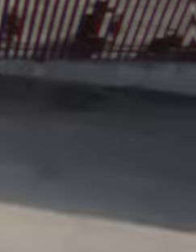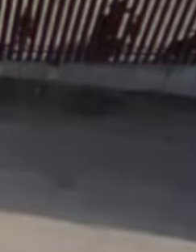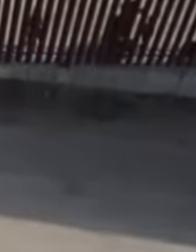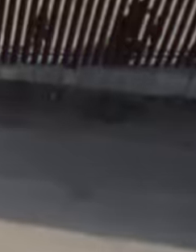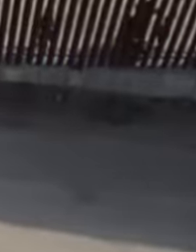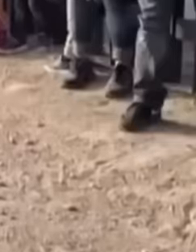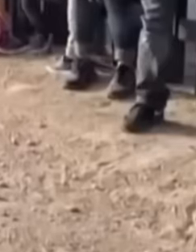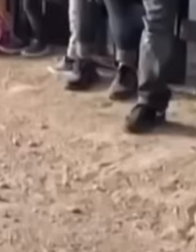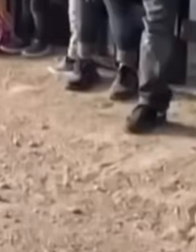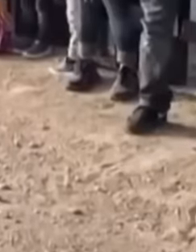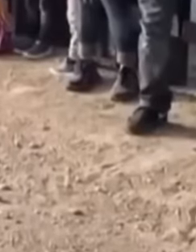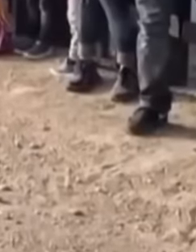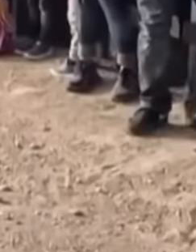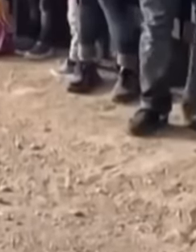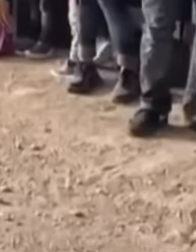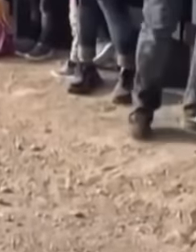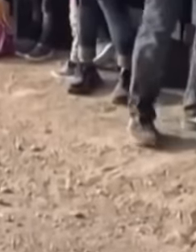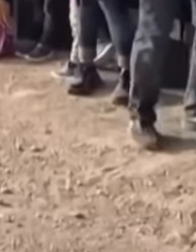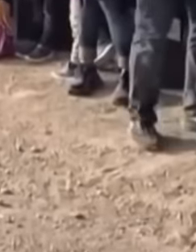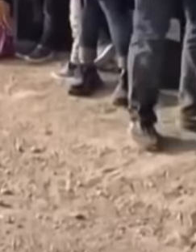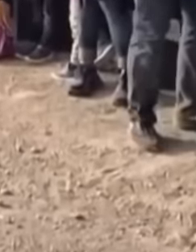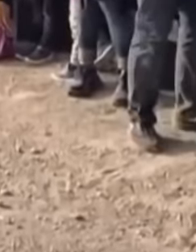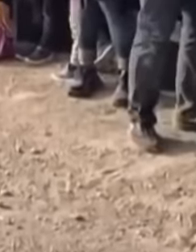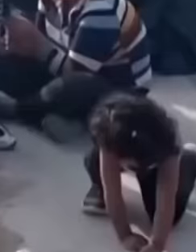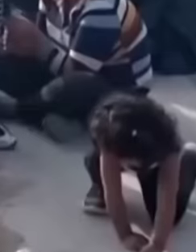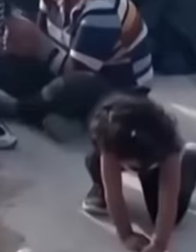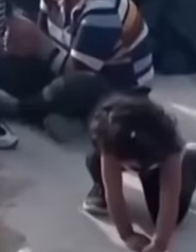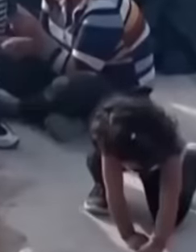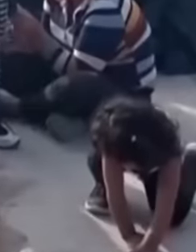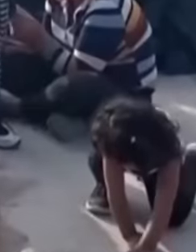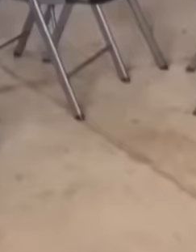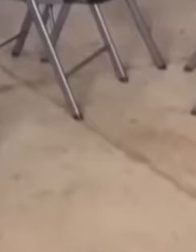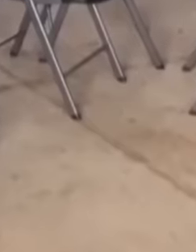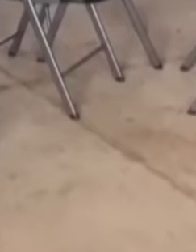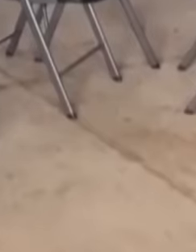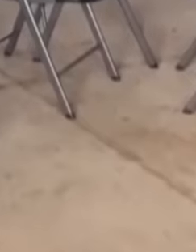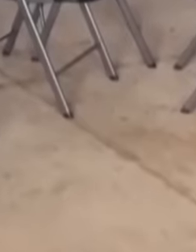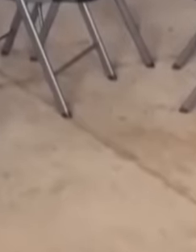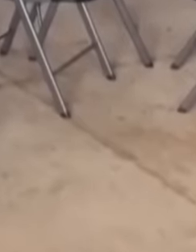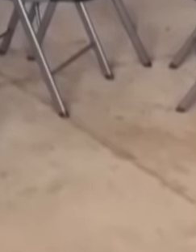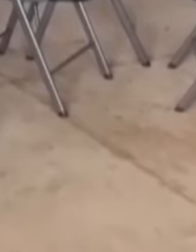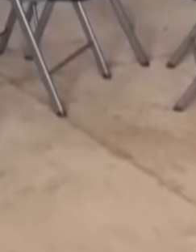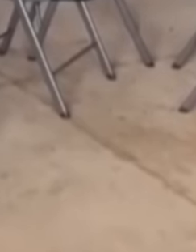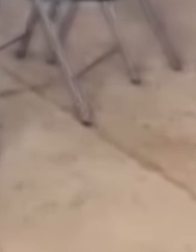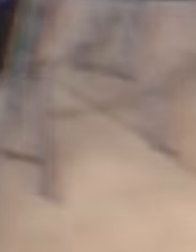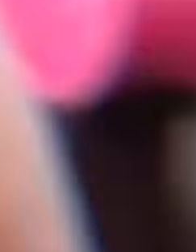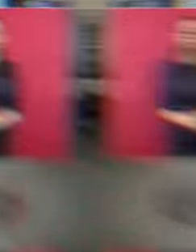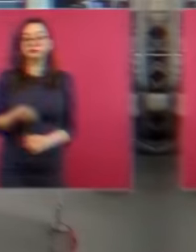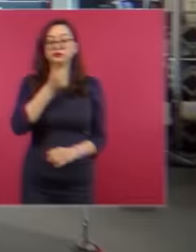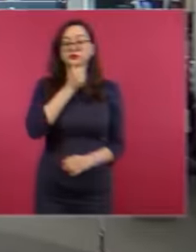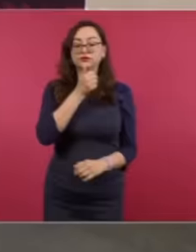immigration situation that exists on Mexico's border with the United States. United, the president